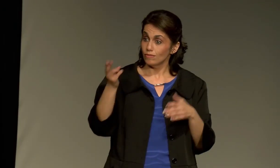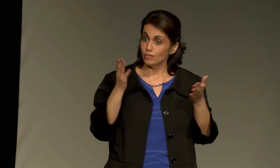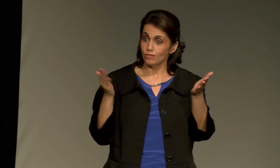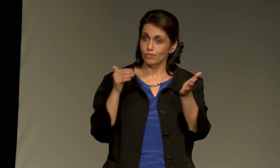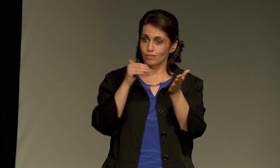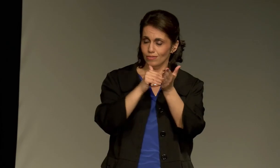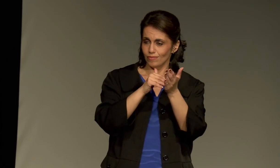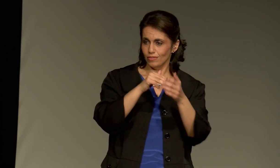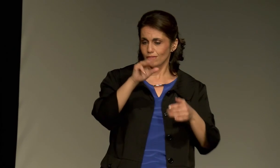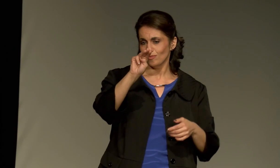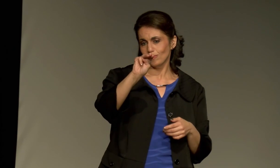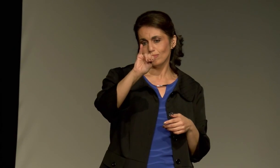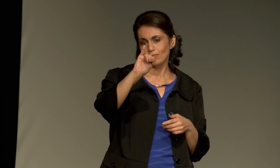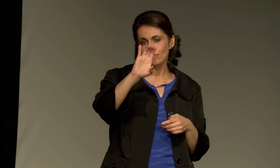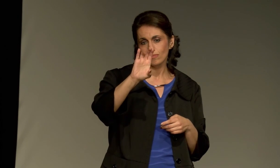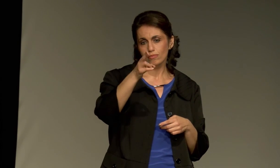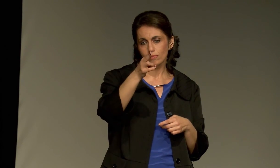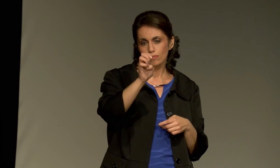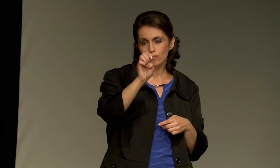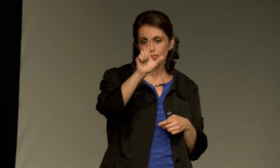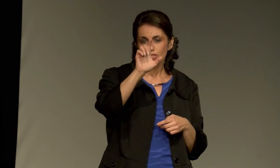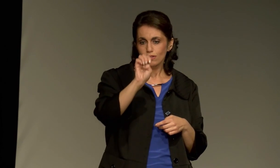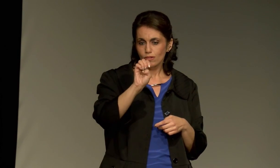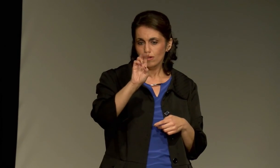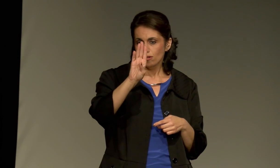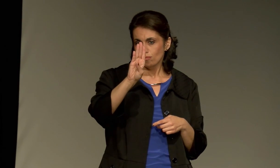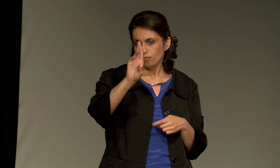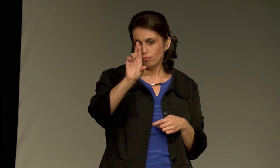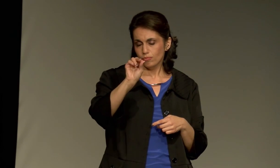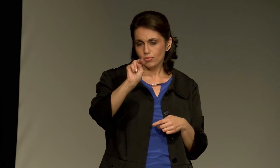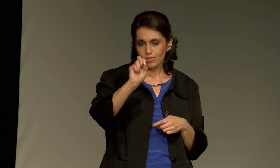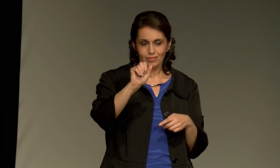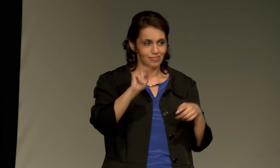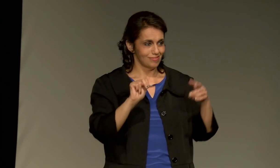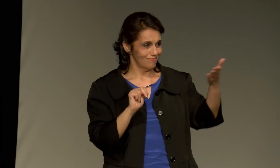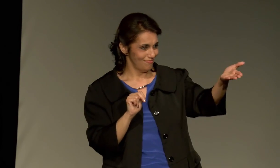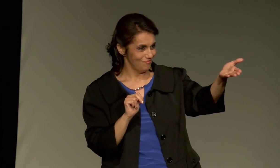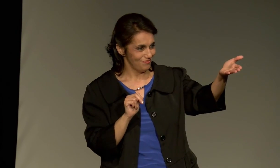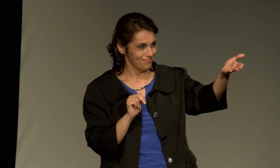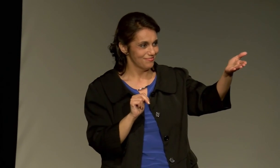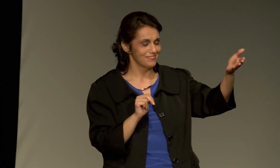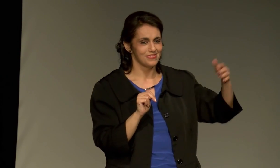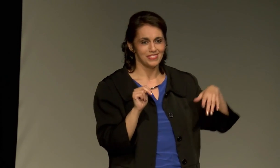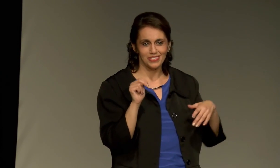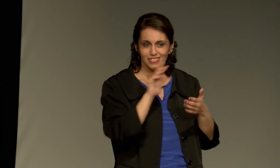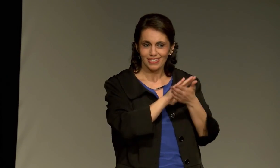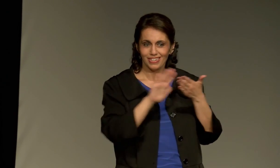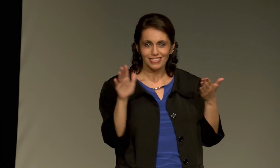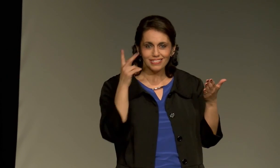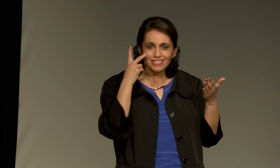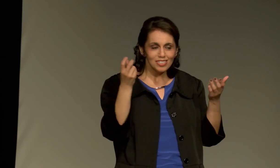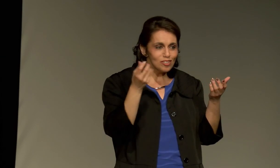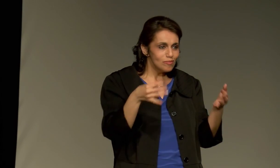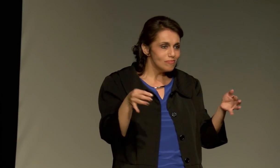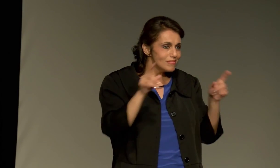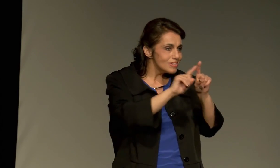The Director of the Hard of Hearing Service Center, Michelle Bronson.